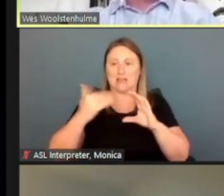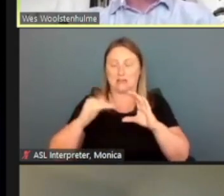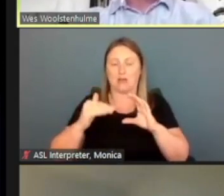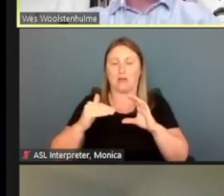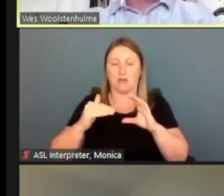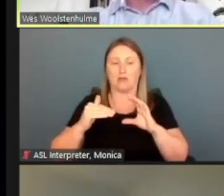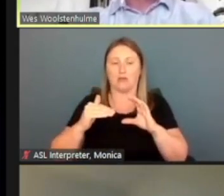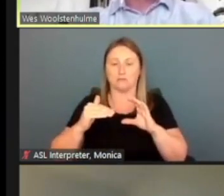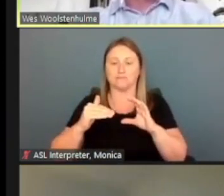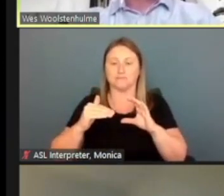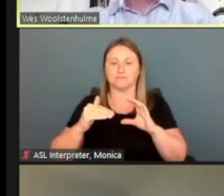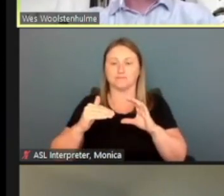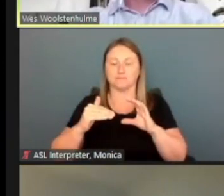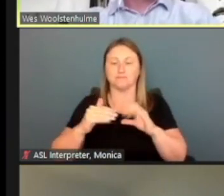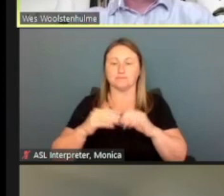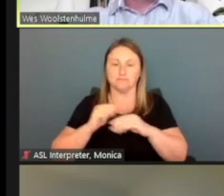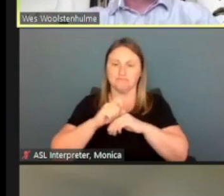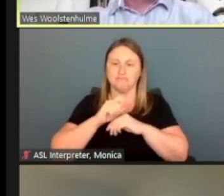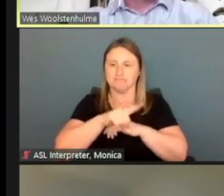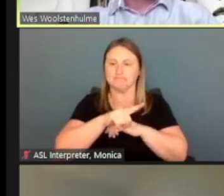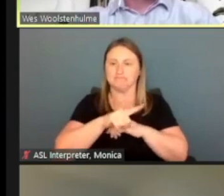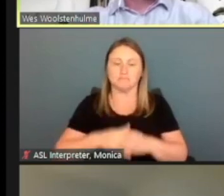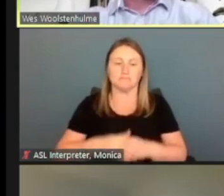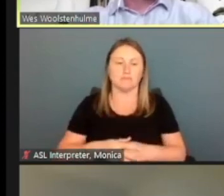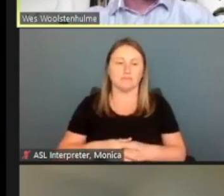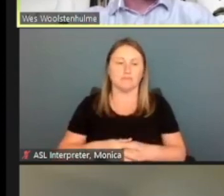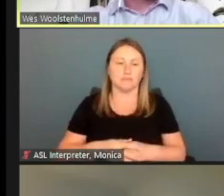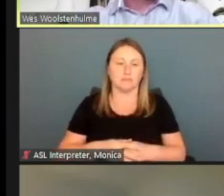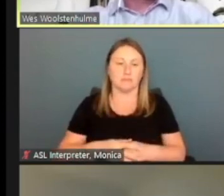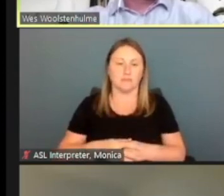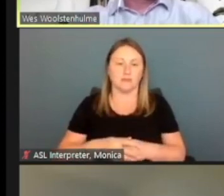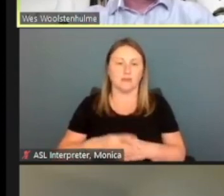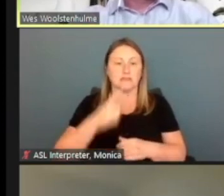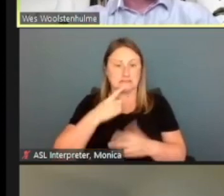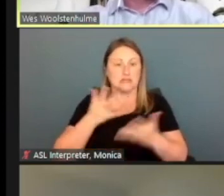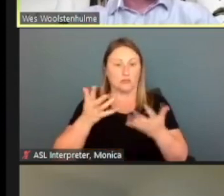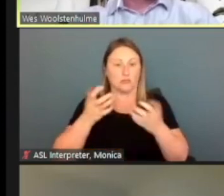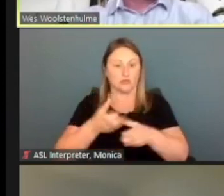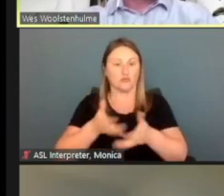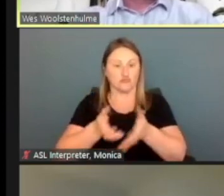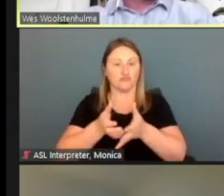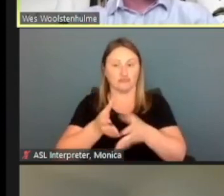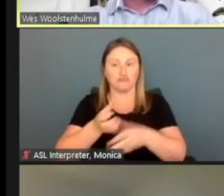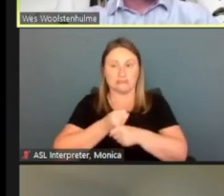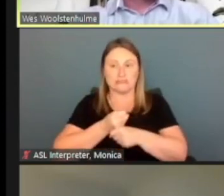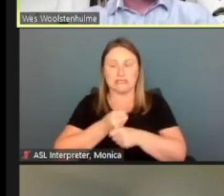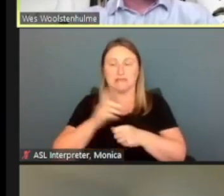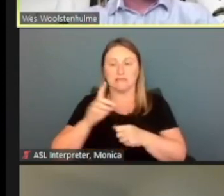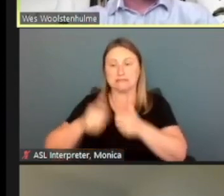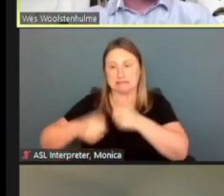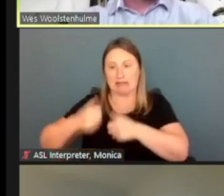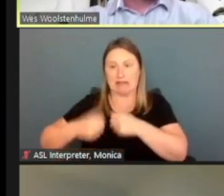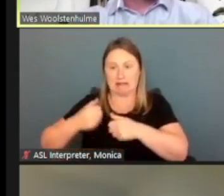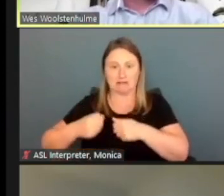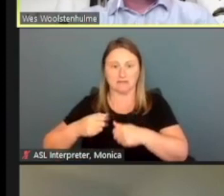an email to their email address. Okay, so they're saying they wanna receive it via text message, here's the phone number.